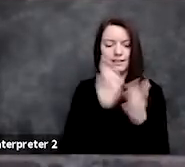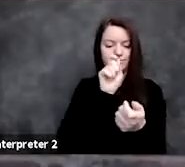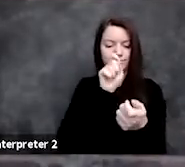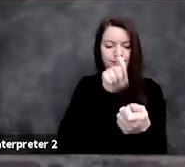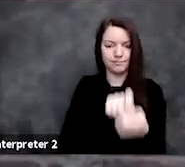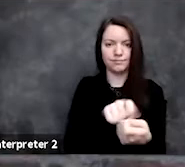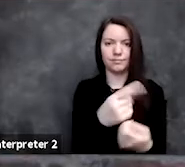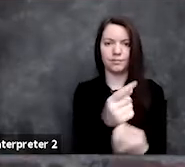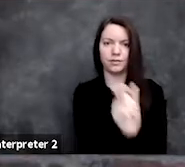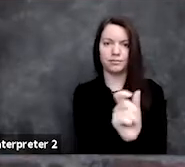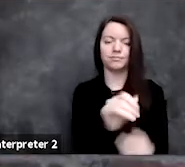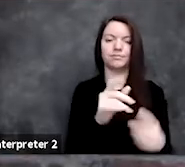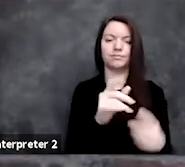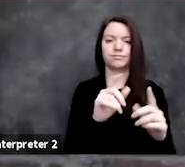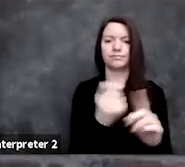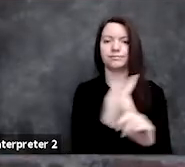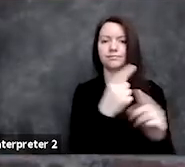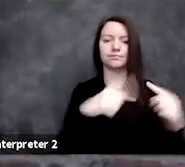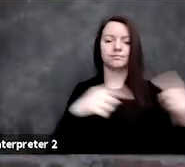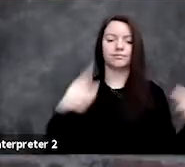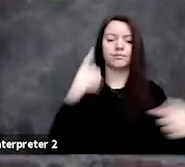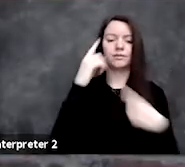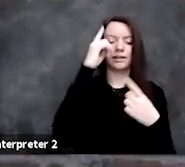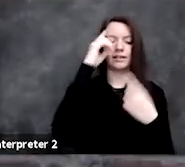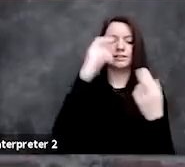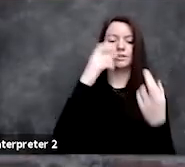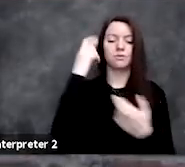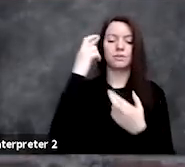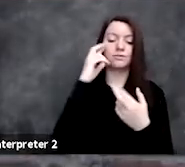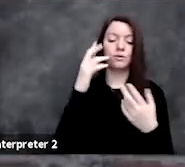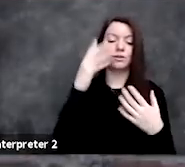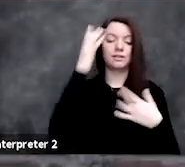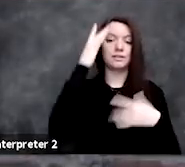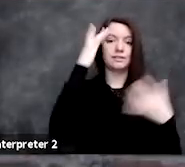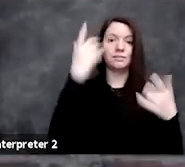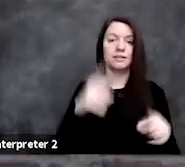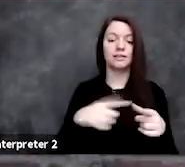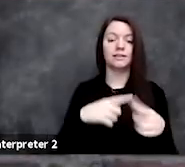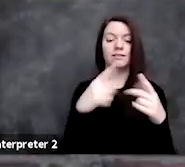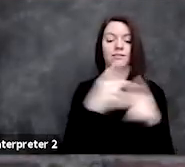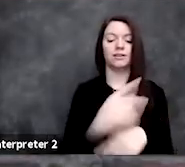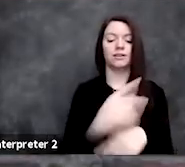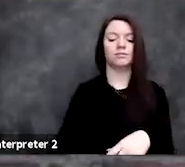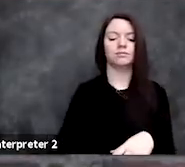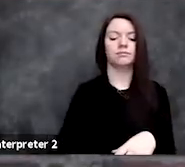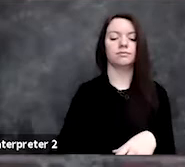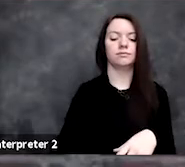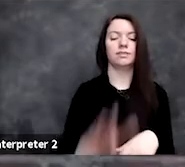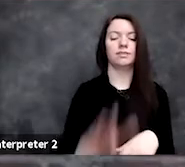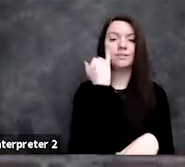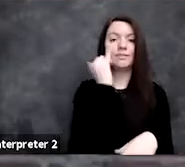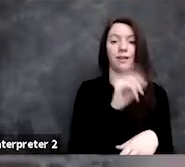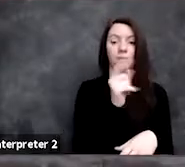that we think is causal for disease and then figure out that variant regulates a gene? And one kind of direction